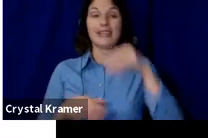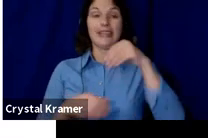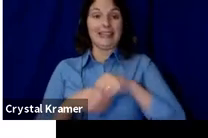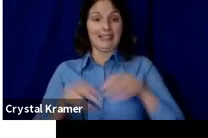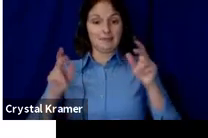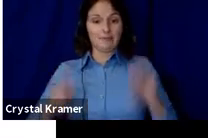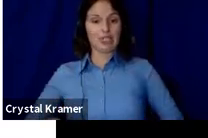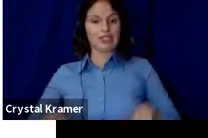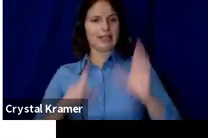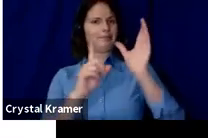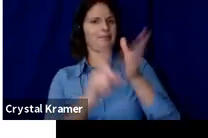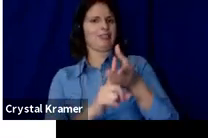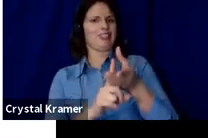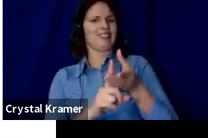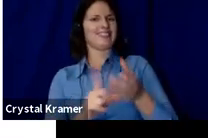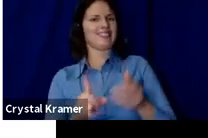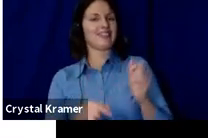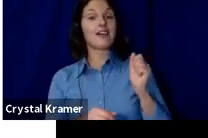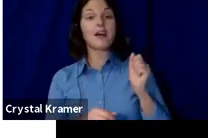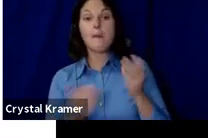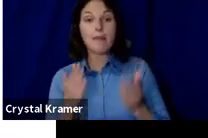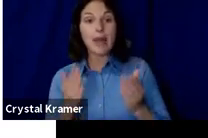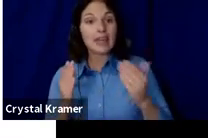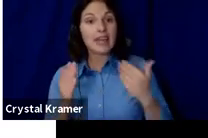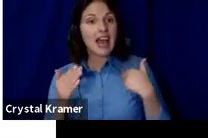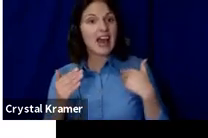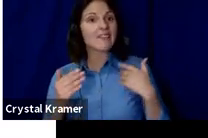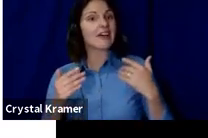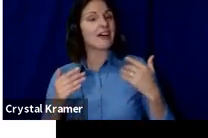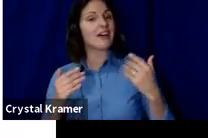you know maybe have a crowdfunding launch party where people can give in the space.